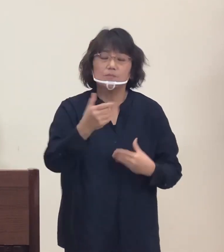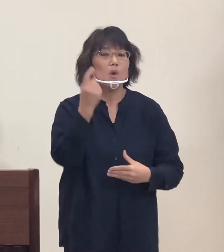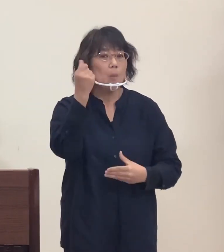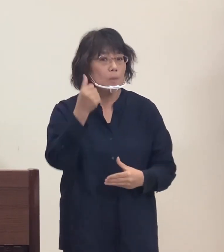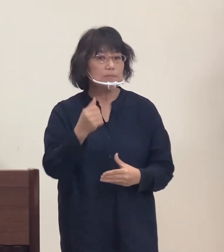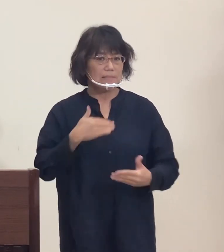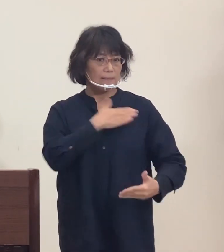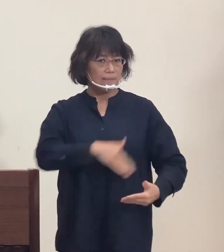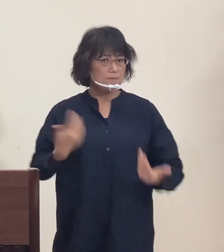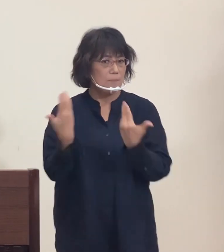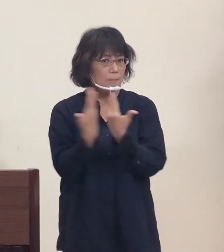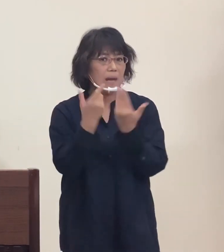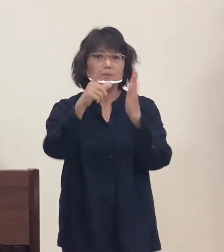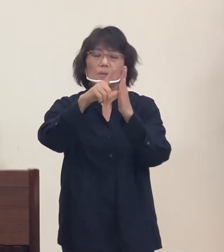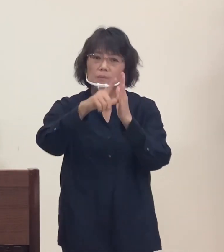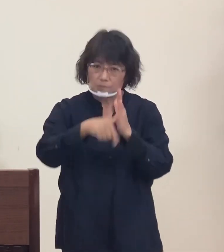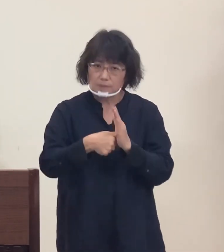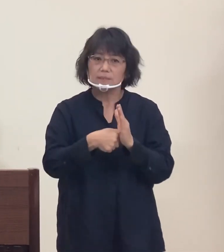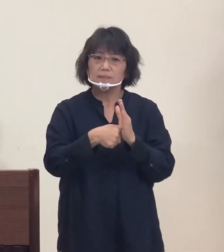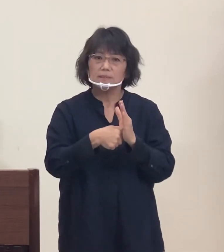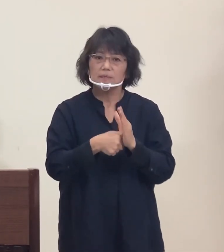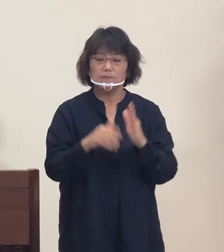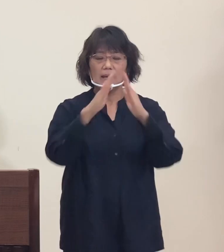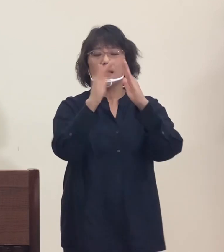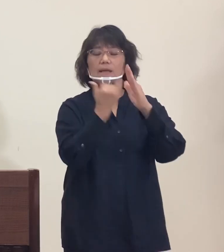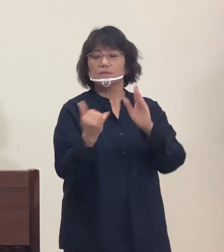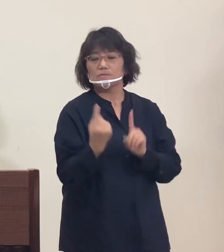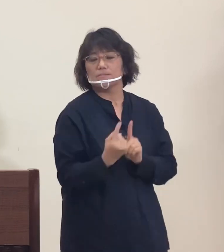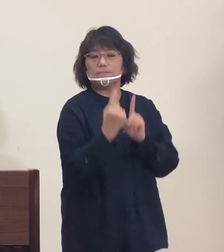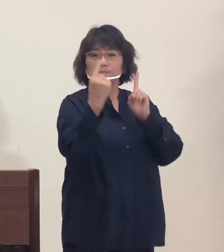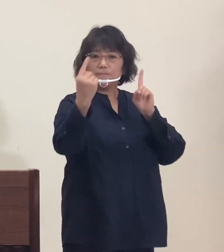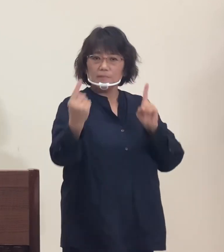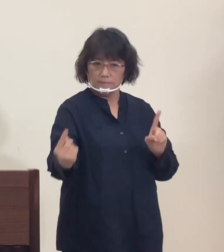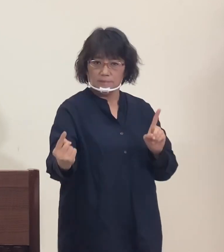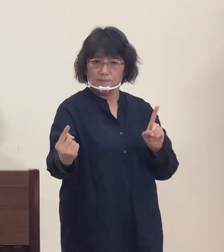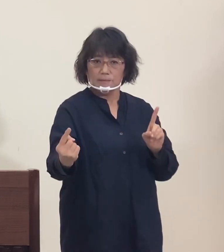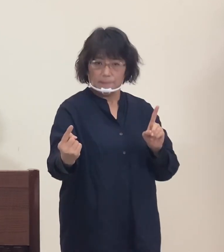please avoid physical contact with your family as much as possible.